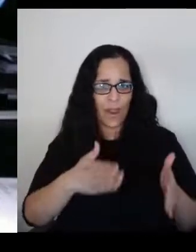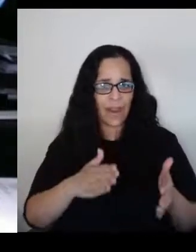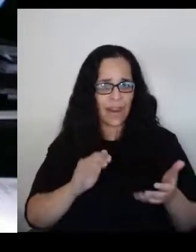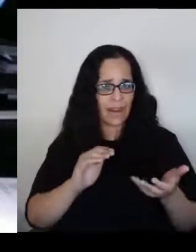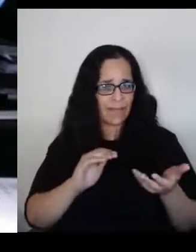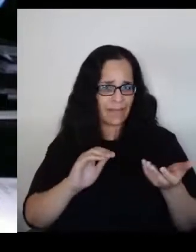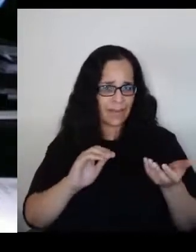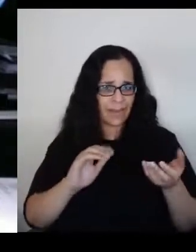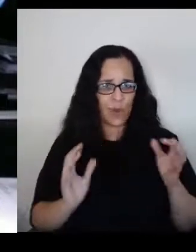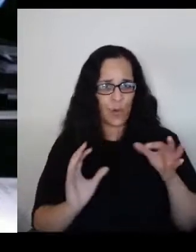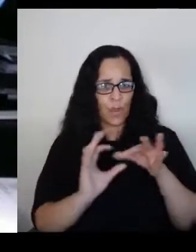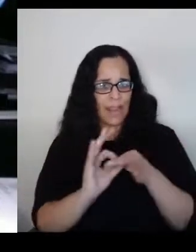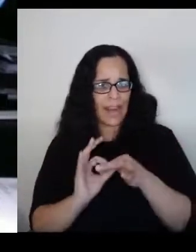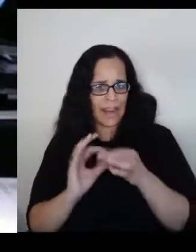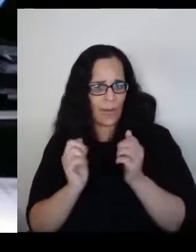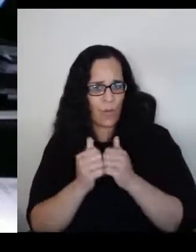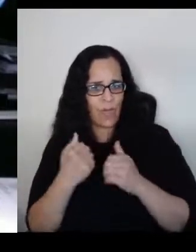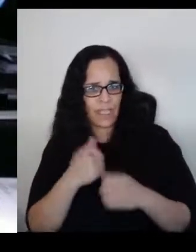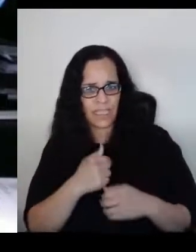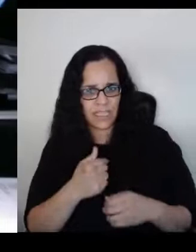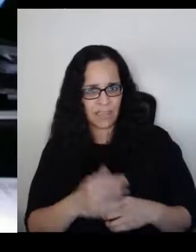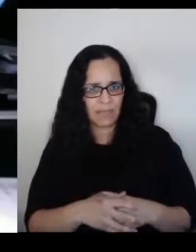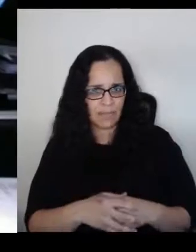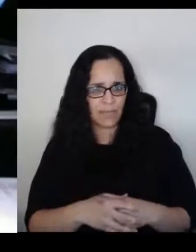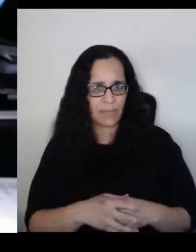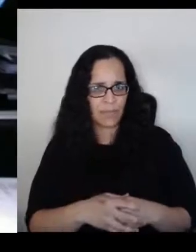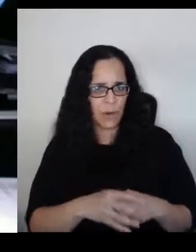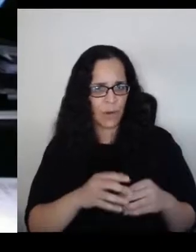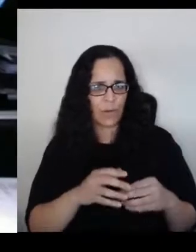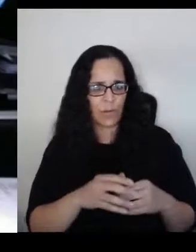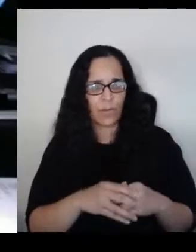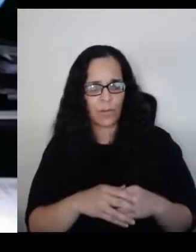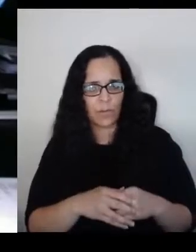I think had a special view